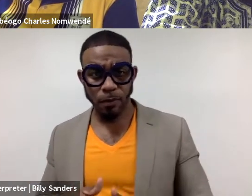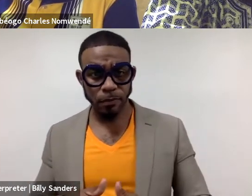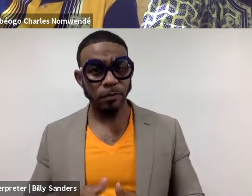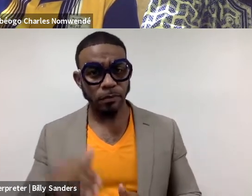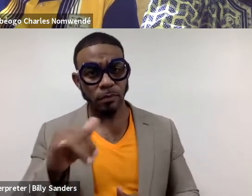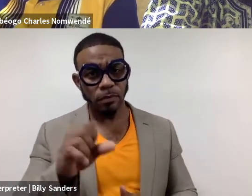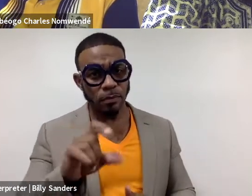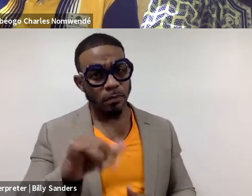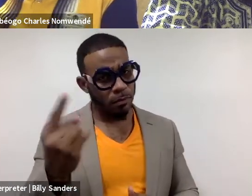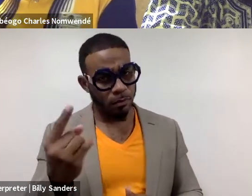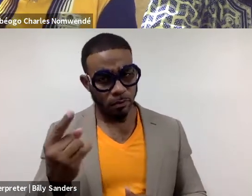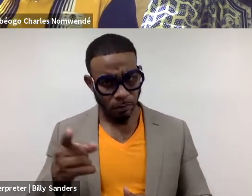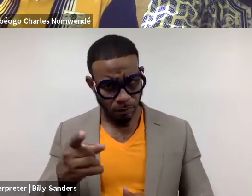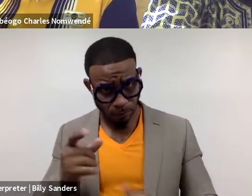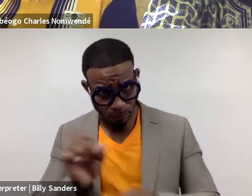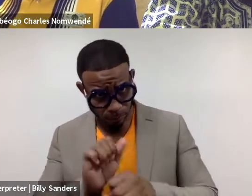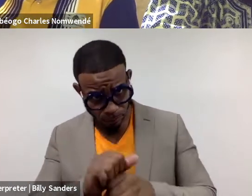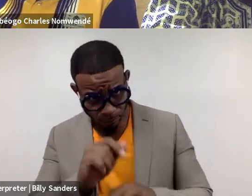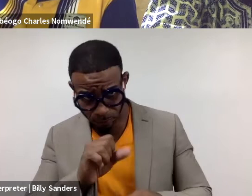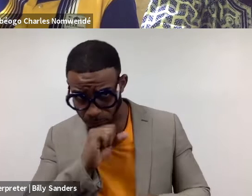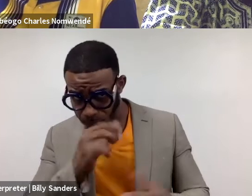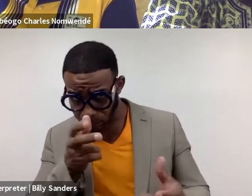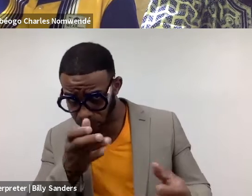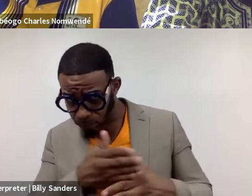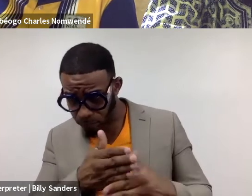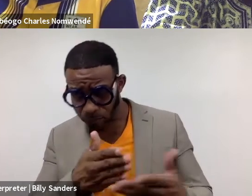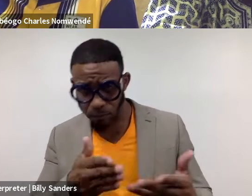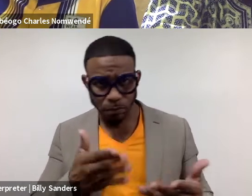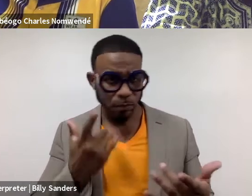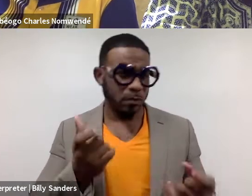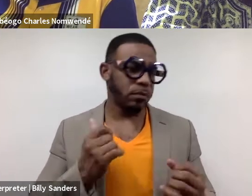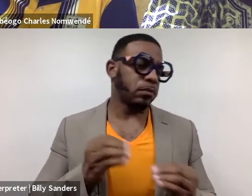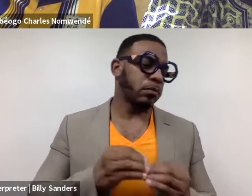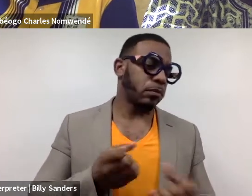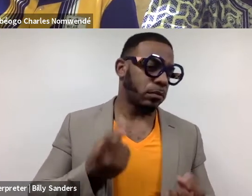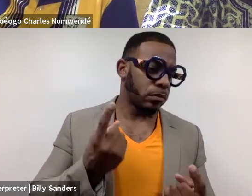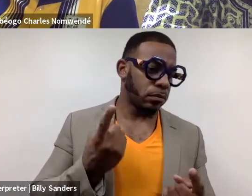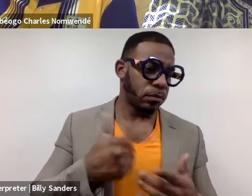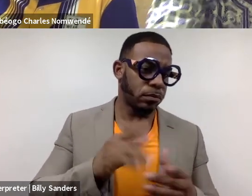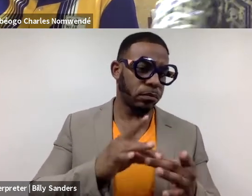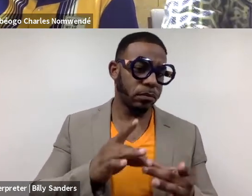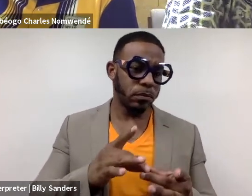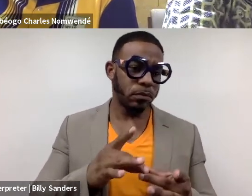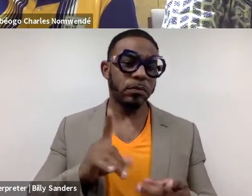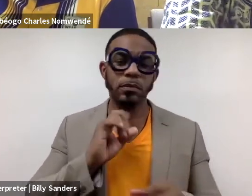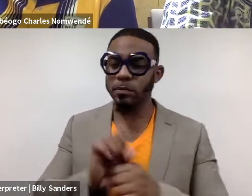If that's something you would you love to share. Just to give us more context to what you're saying. Absolutely.